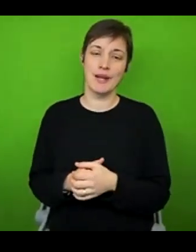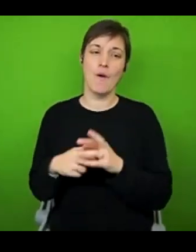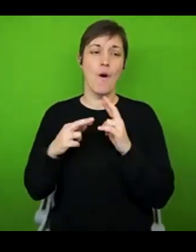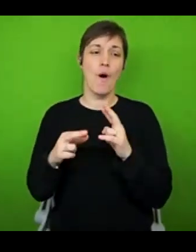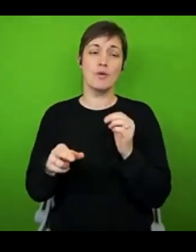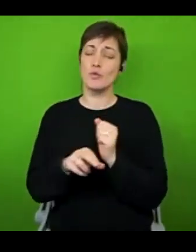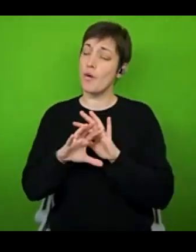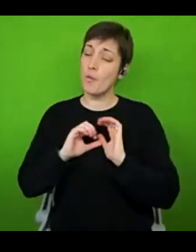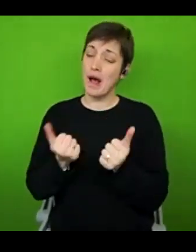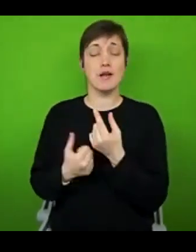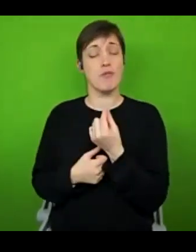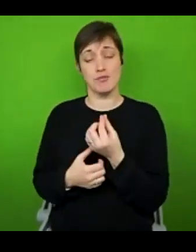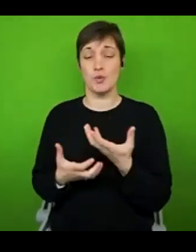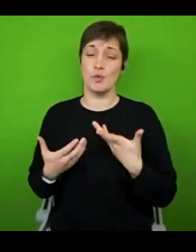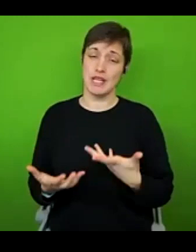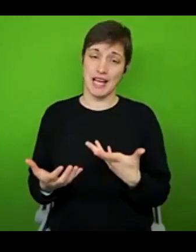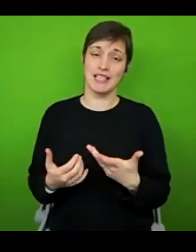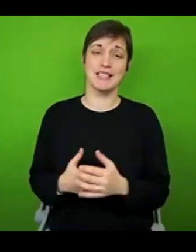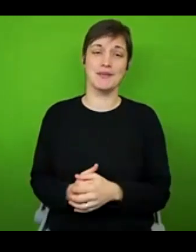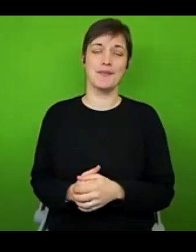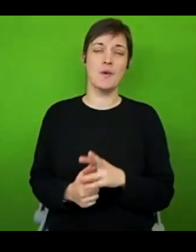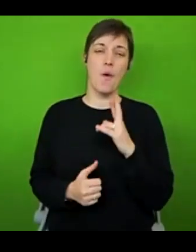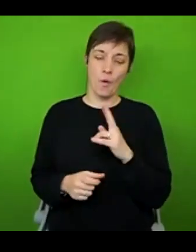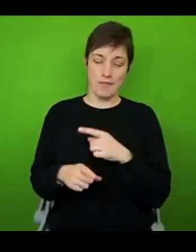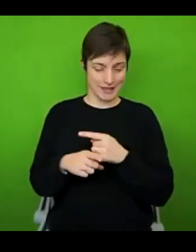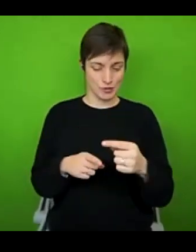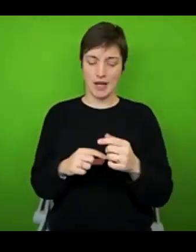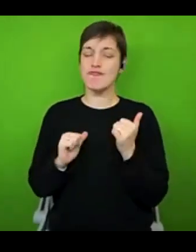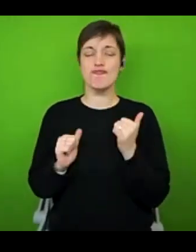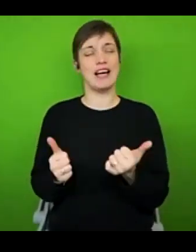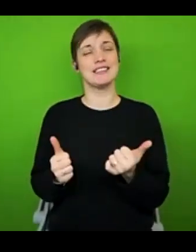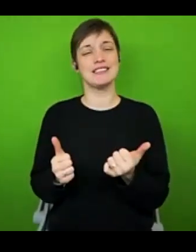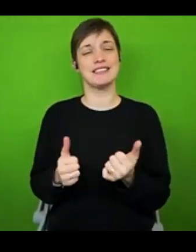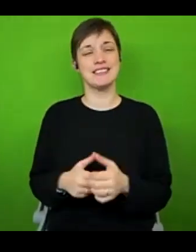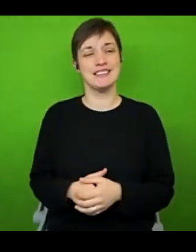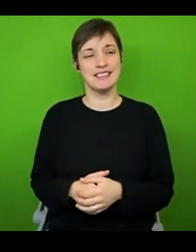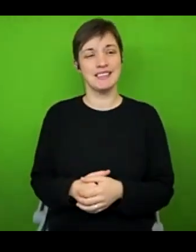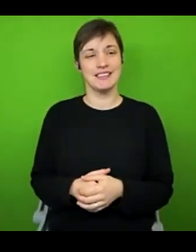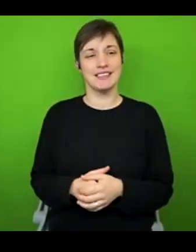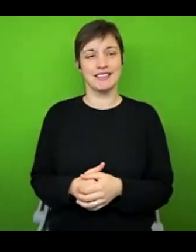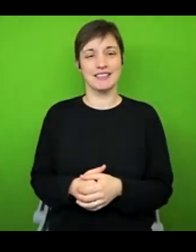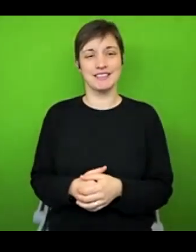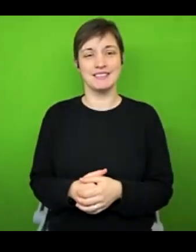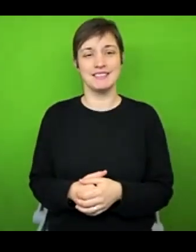possible today. I hope this week is a great one. Do you know what I'm going to leave on a few more minutes because